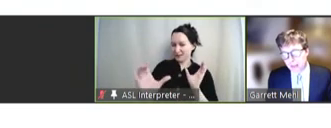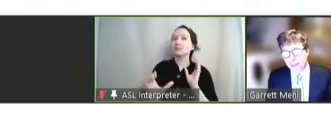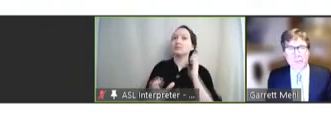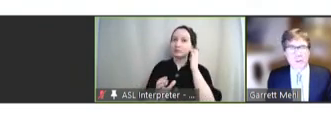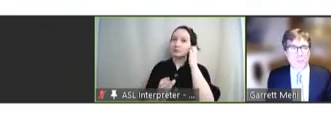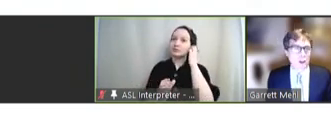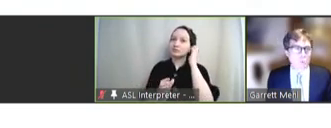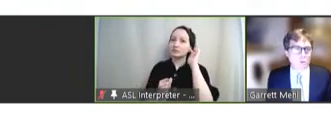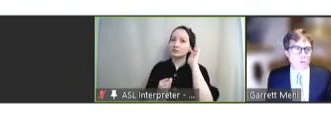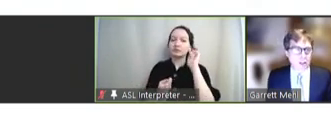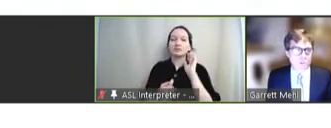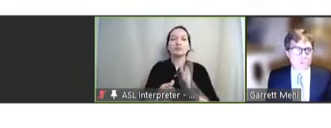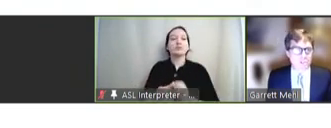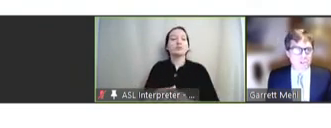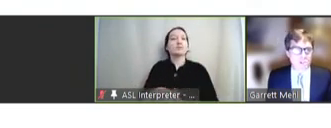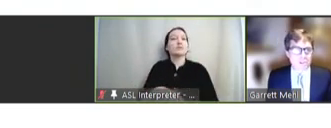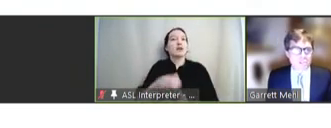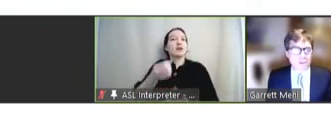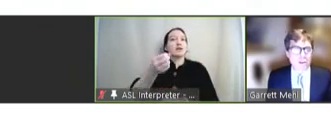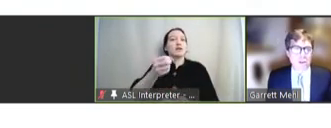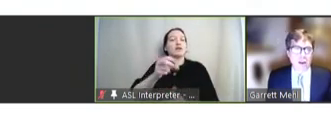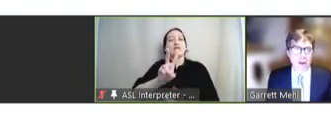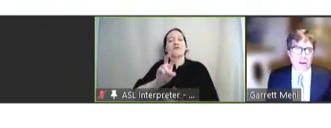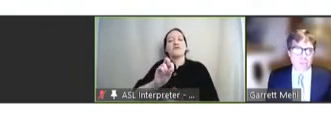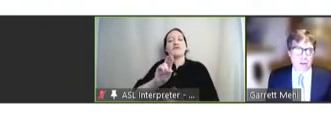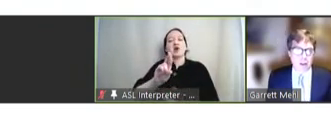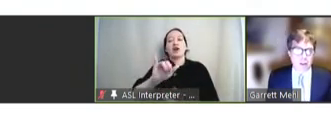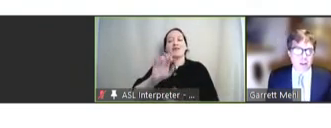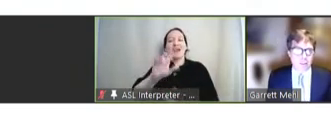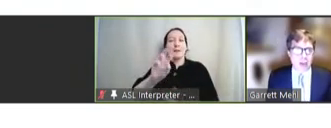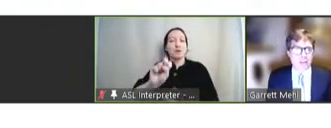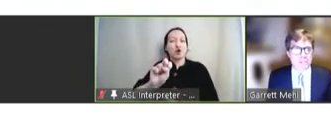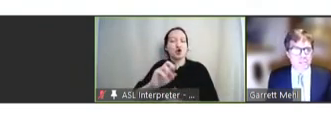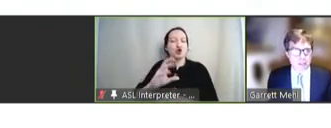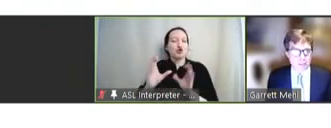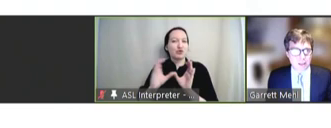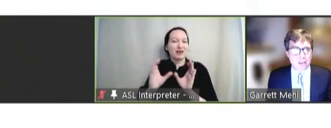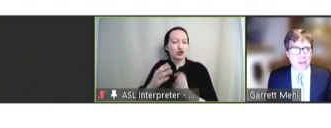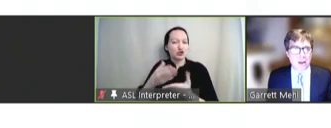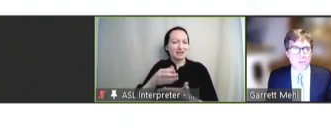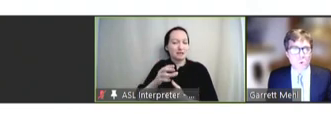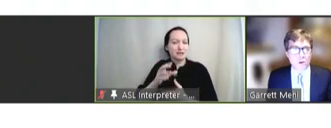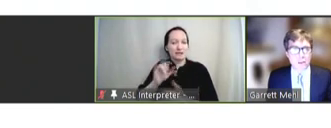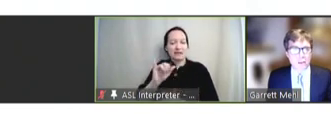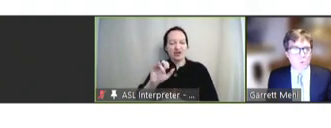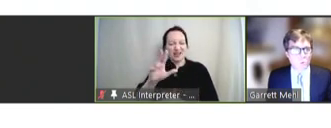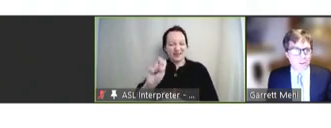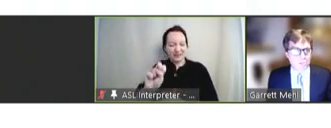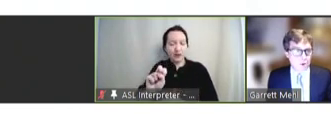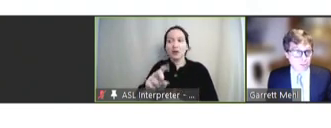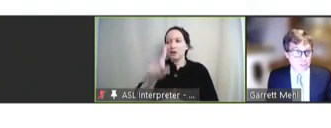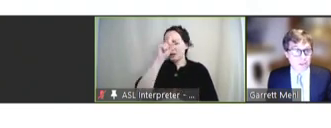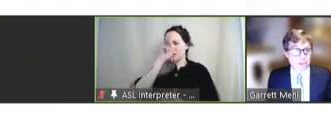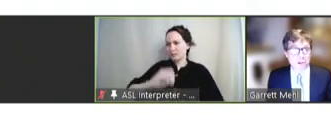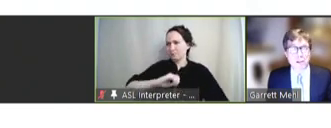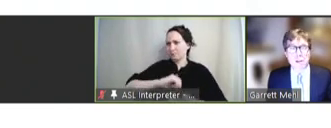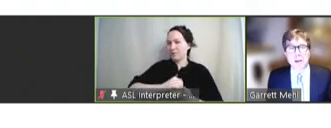Verifiable Credentials Initiative, and that is, I think, working with the private sector in the